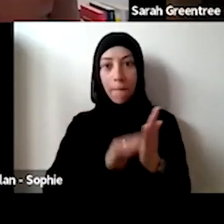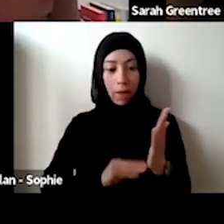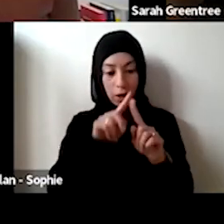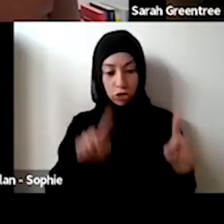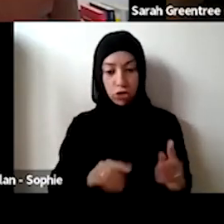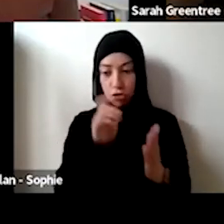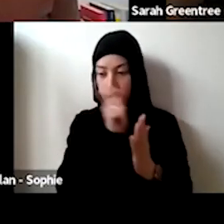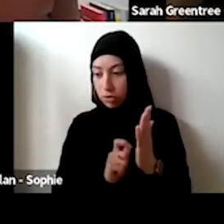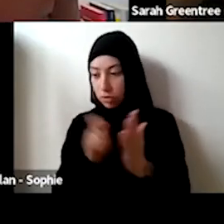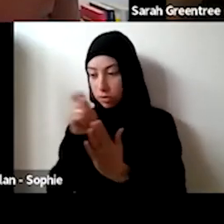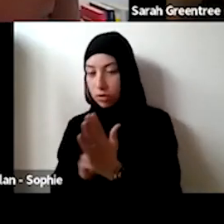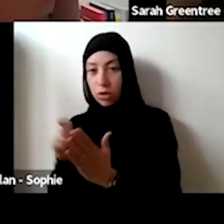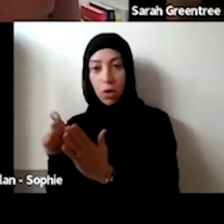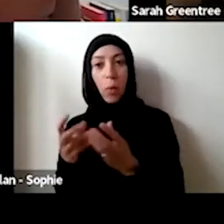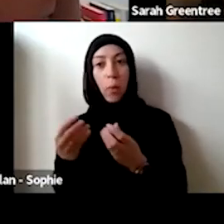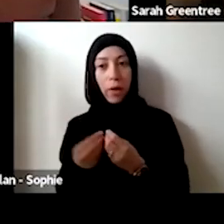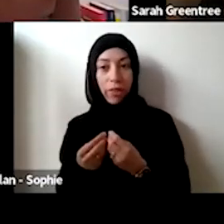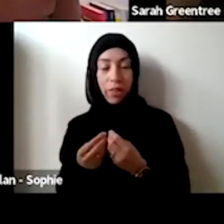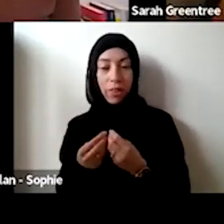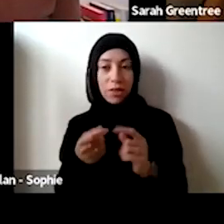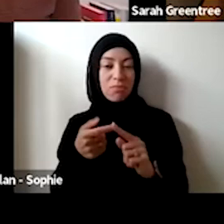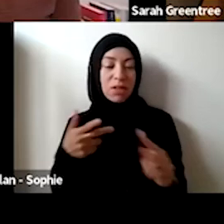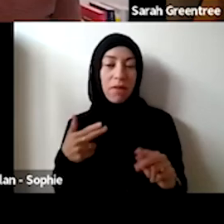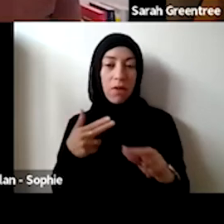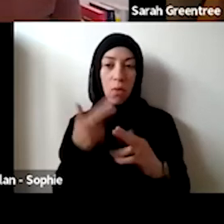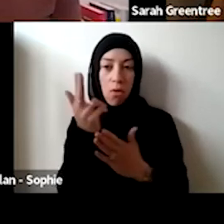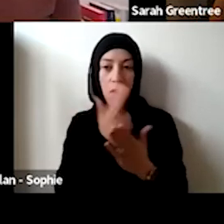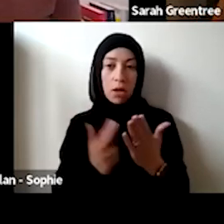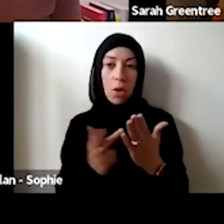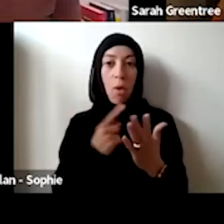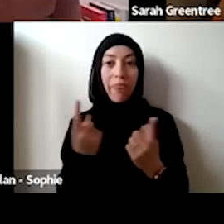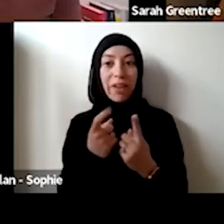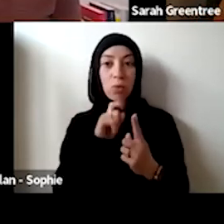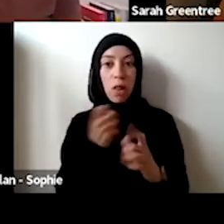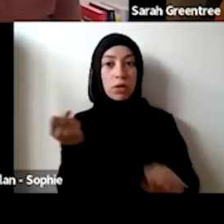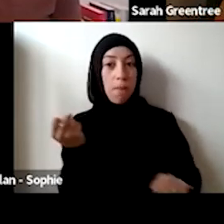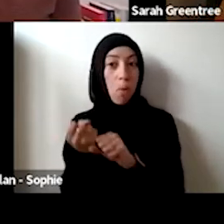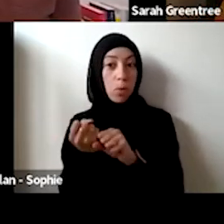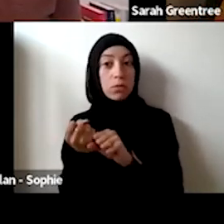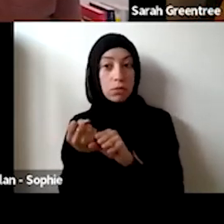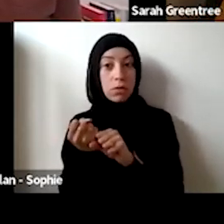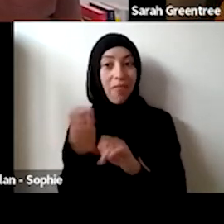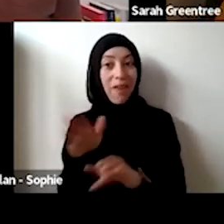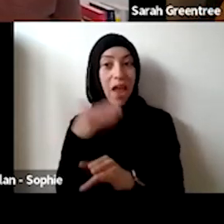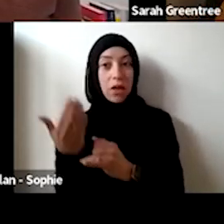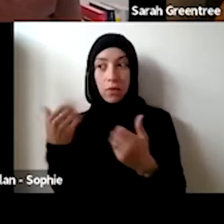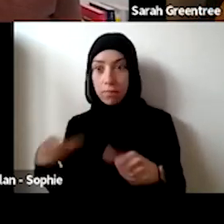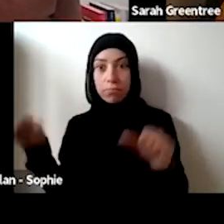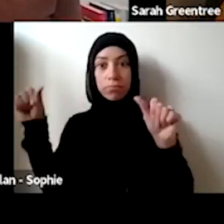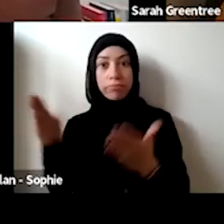you. us the ability to moderate across the whole range of applications, in terms of what things will be supported at the And that allows a strategic prism across geographics, art form Know, what what what things will be supported at the end of the process, and that that's